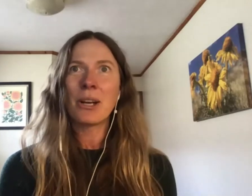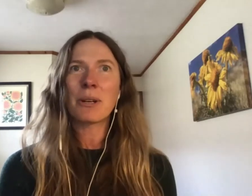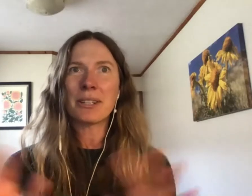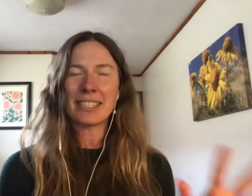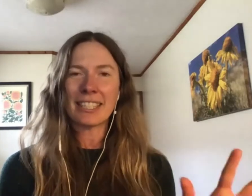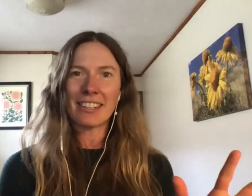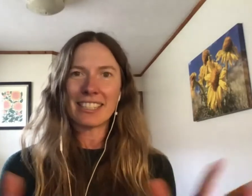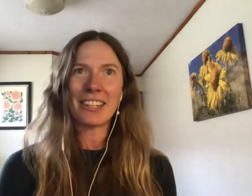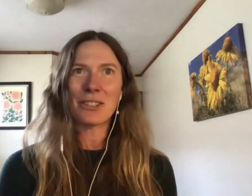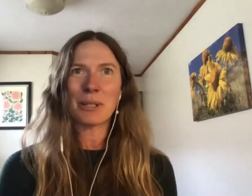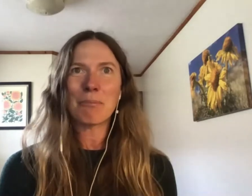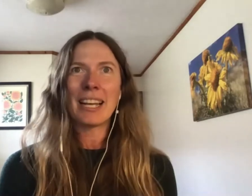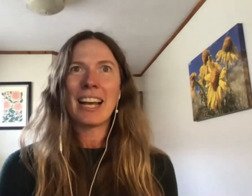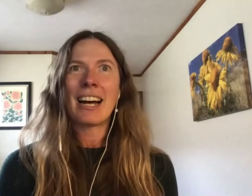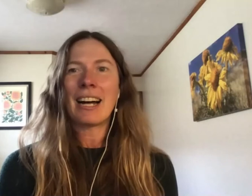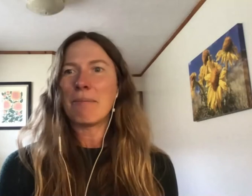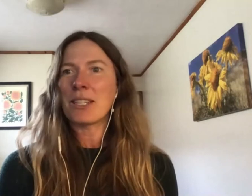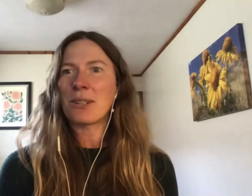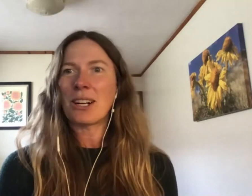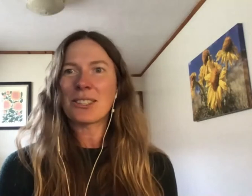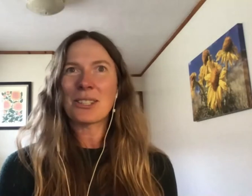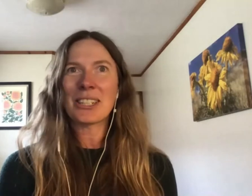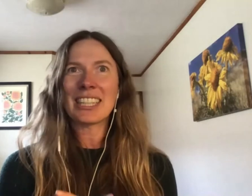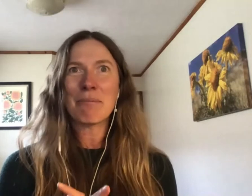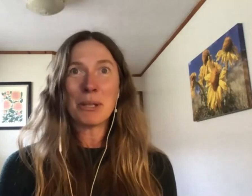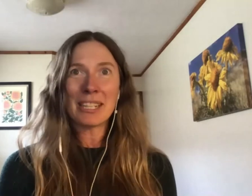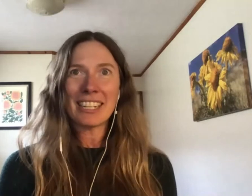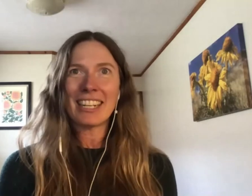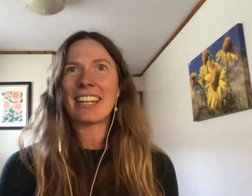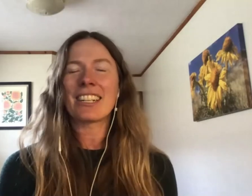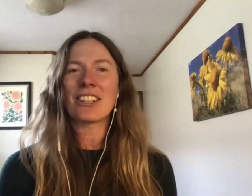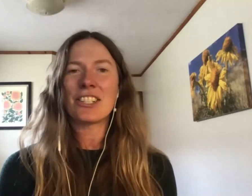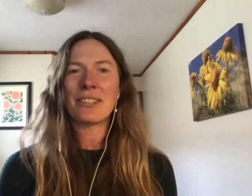where you can see our entire group. You are also currently muted and I encourage you to